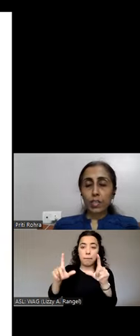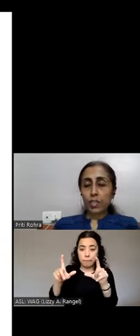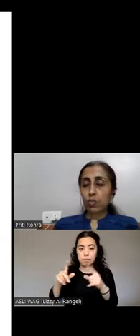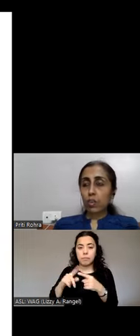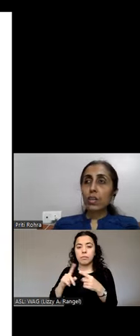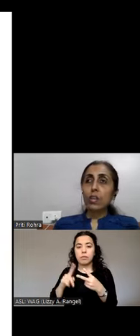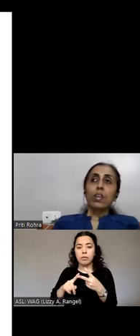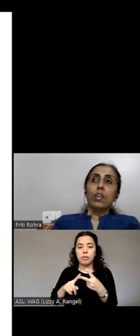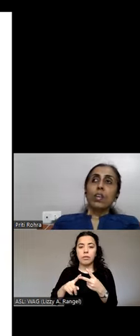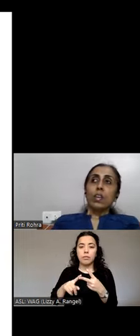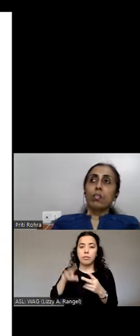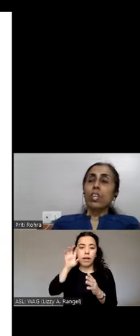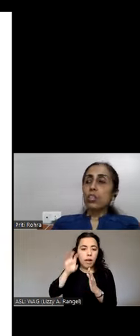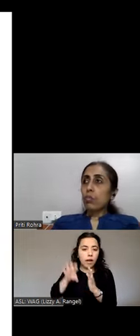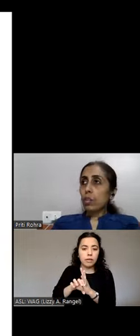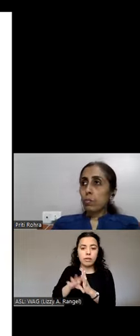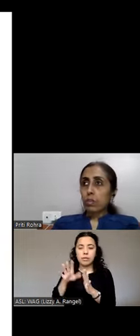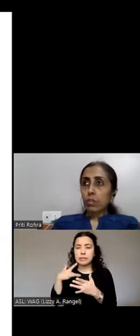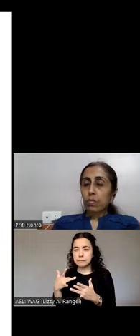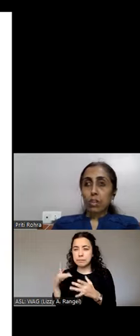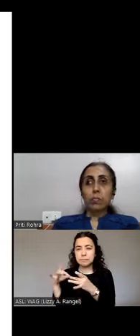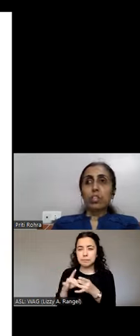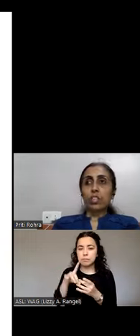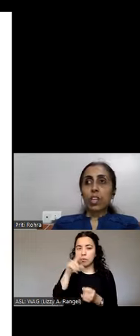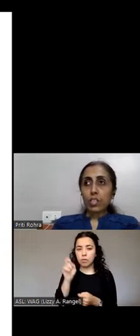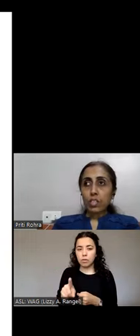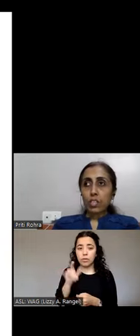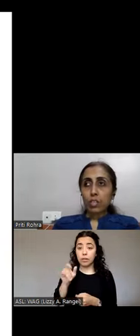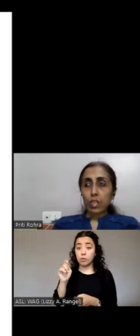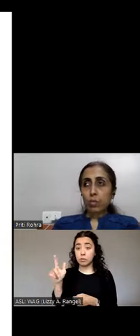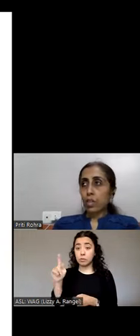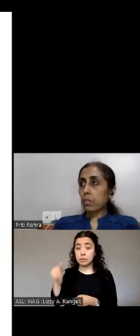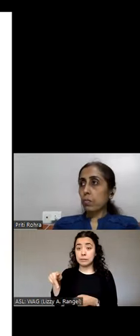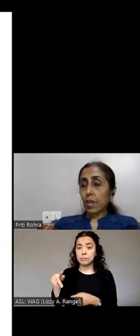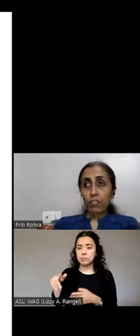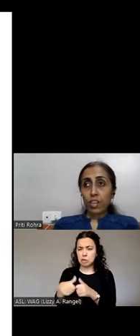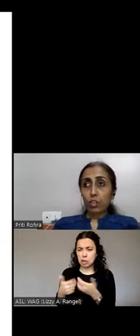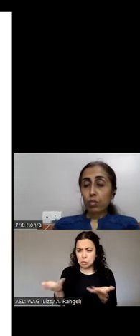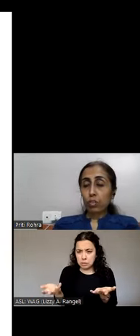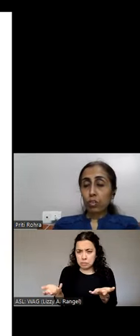etcetera. Now these Tool Tips are other major challenges as far as magnifier users